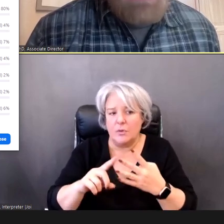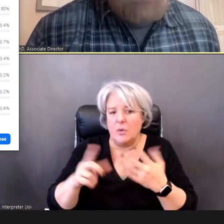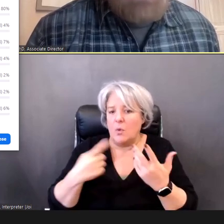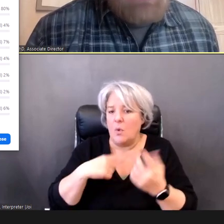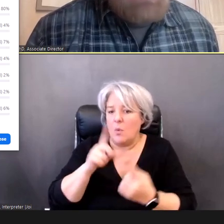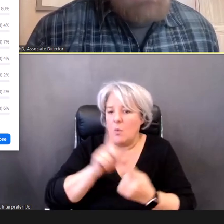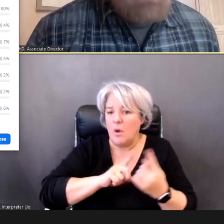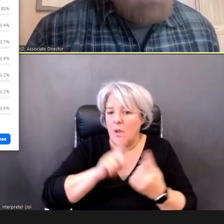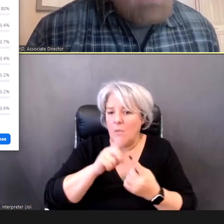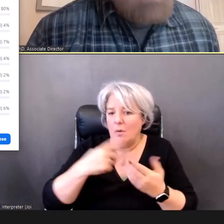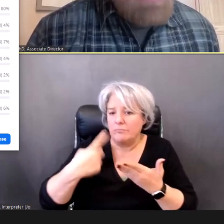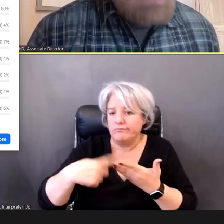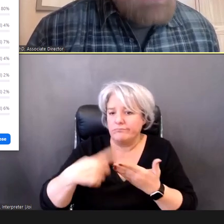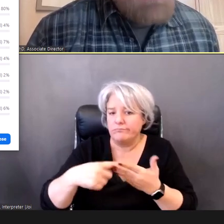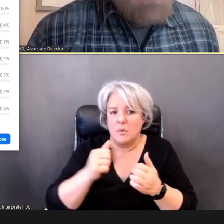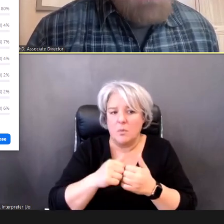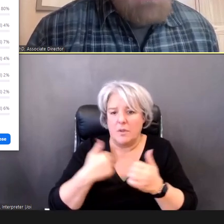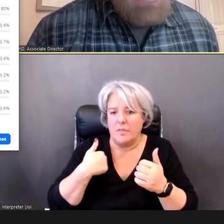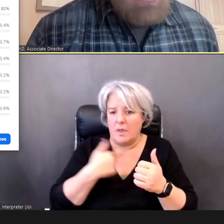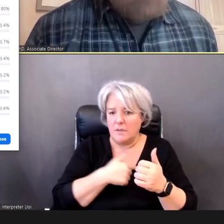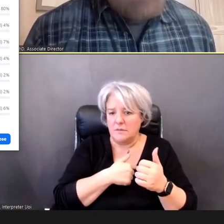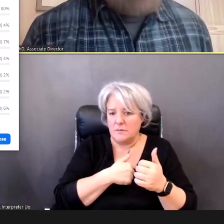Or, maybe, reach out, to some other people who are doing --